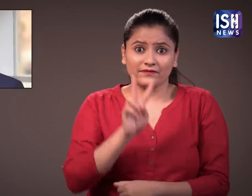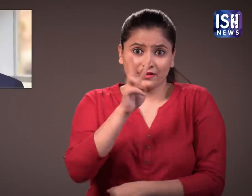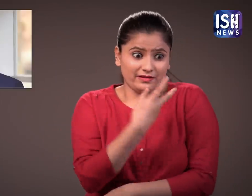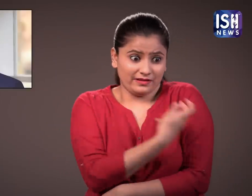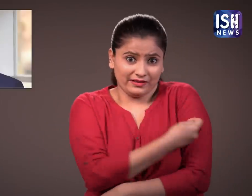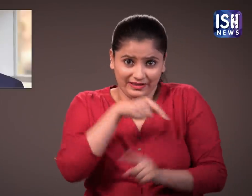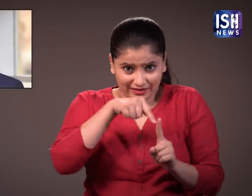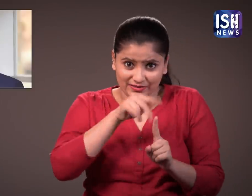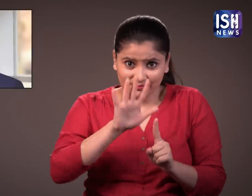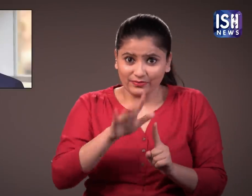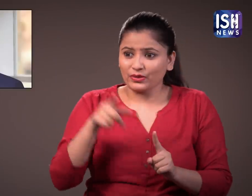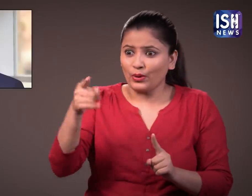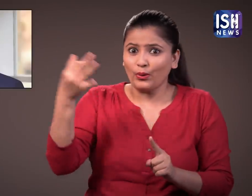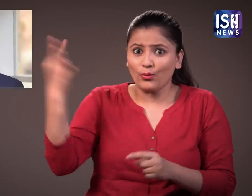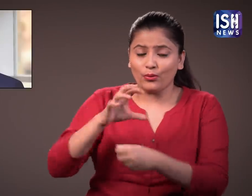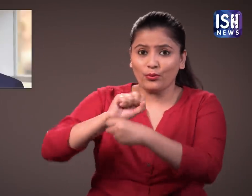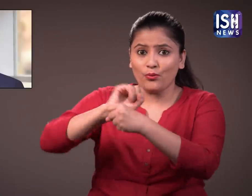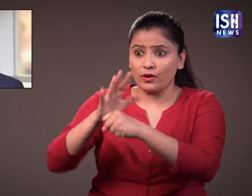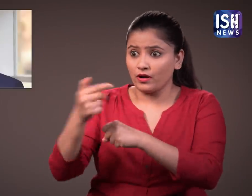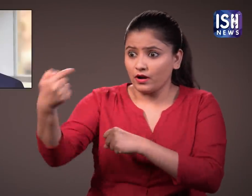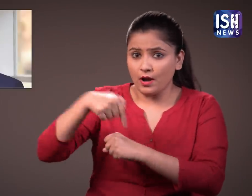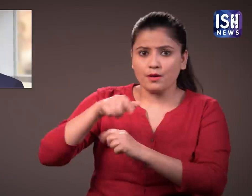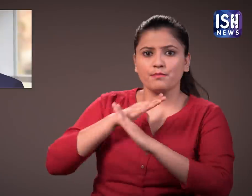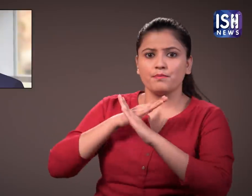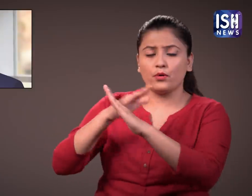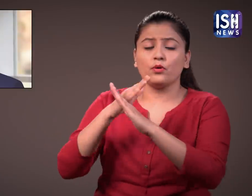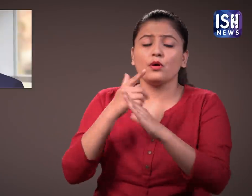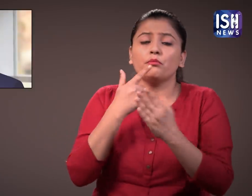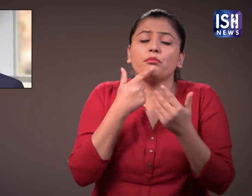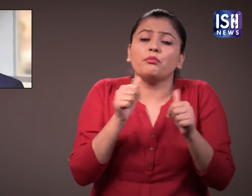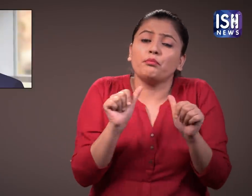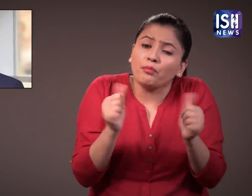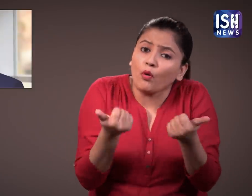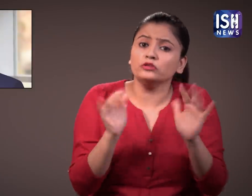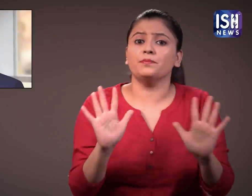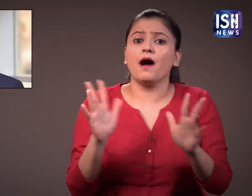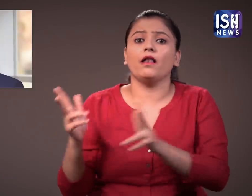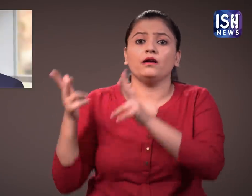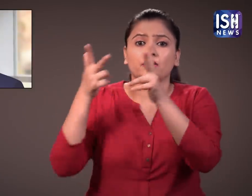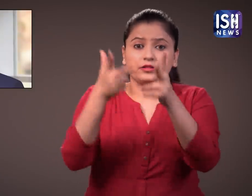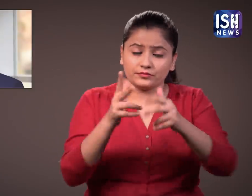“Our vaccine should be effective against the new strain.”